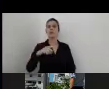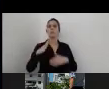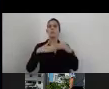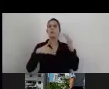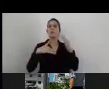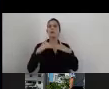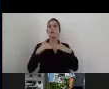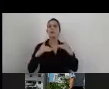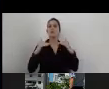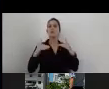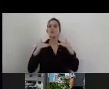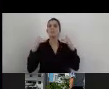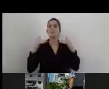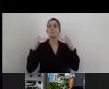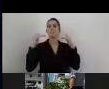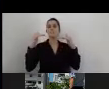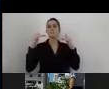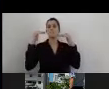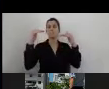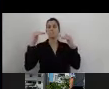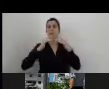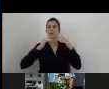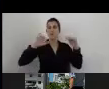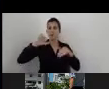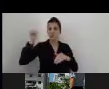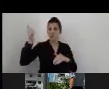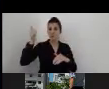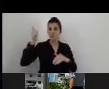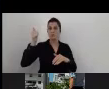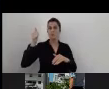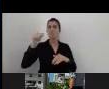First of all, the work in create this database.